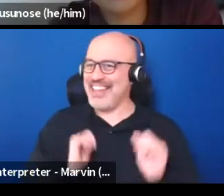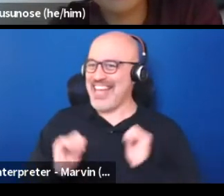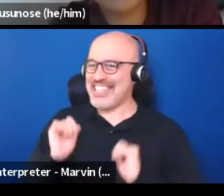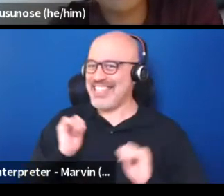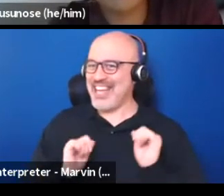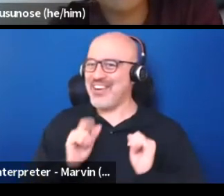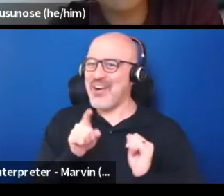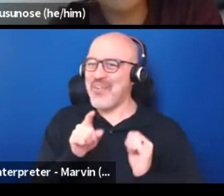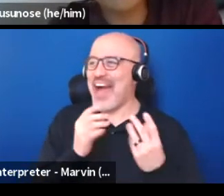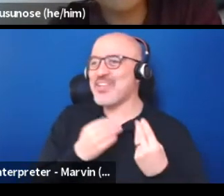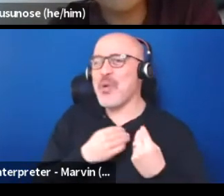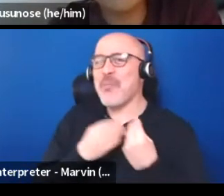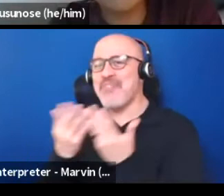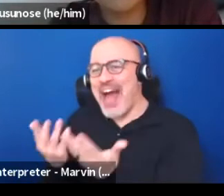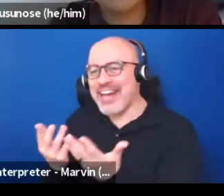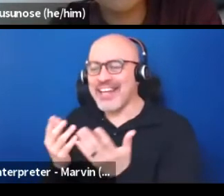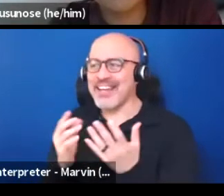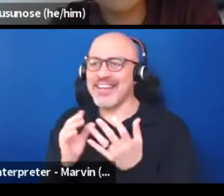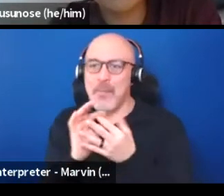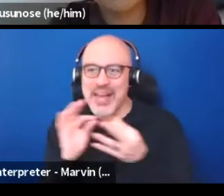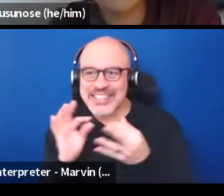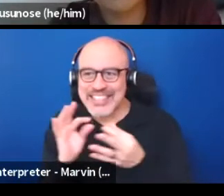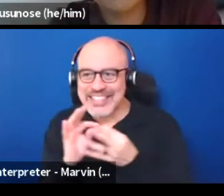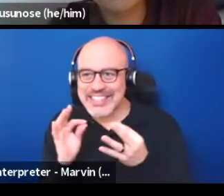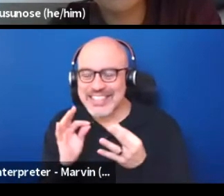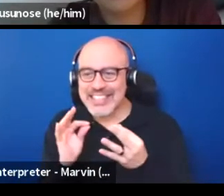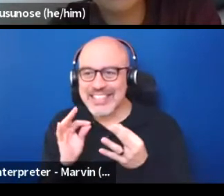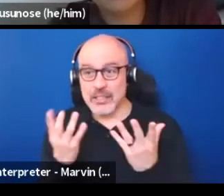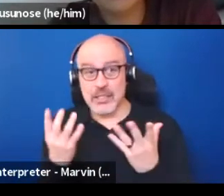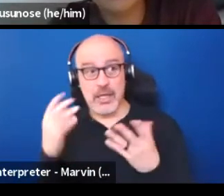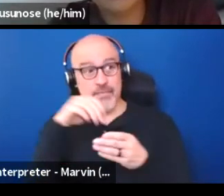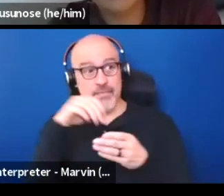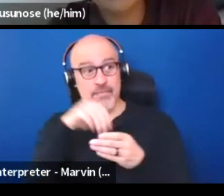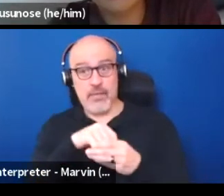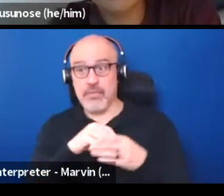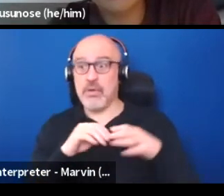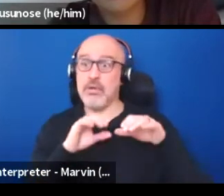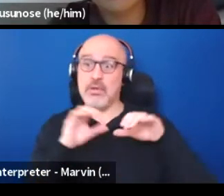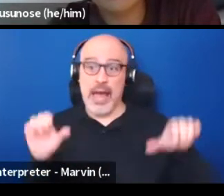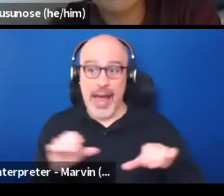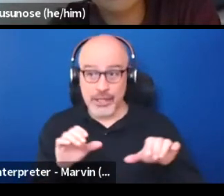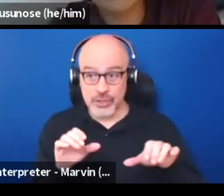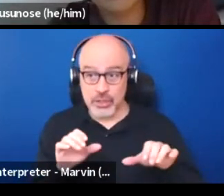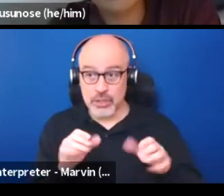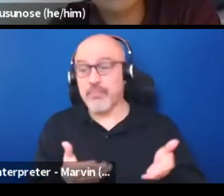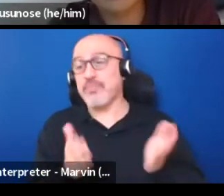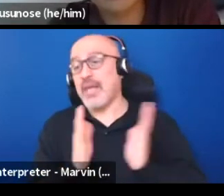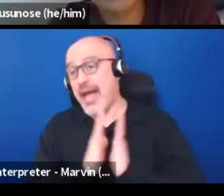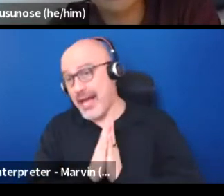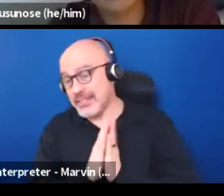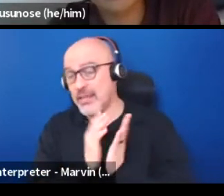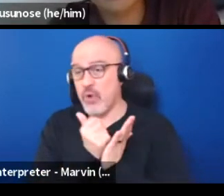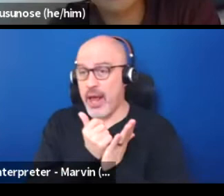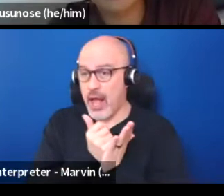and you're providing messaging because in that is either a call to action and ask for help. And what do you think for advice?